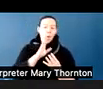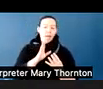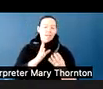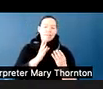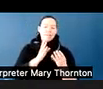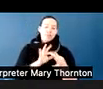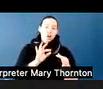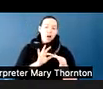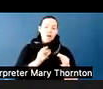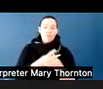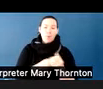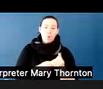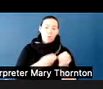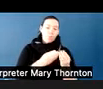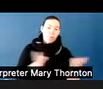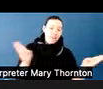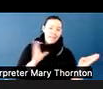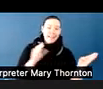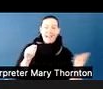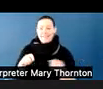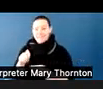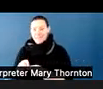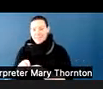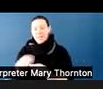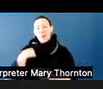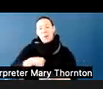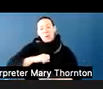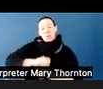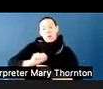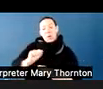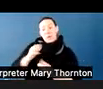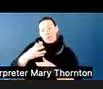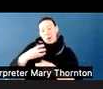that's our area of interest and expertise. So we'll be talking quite a bit about autism,